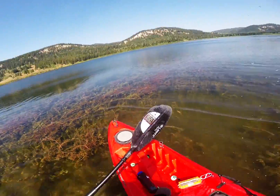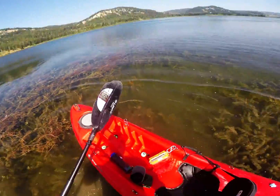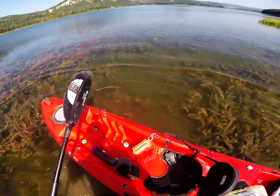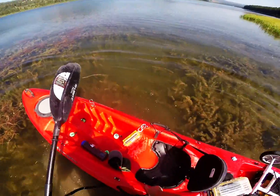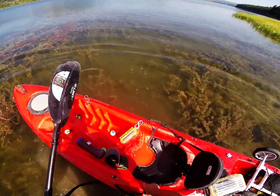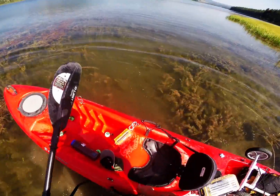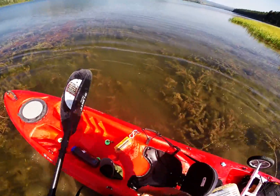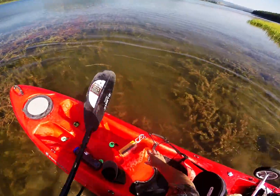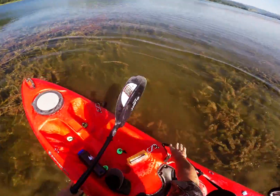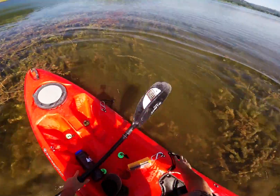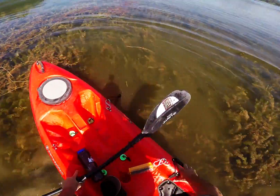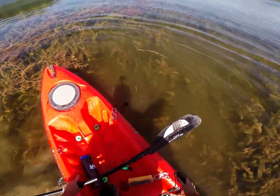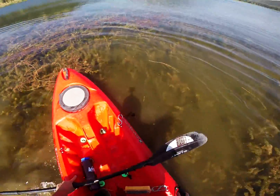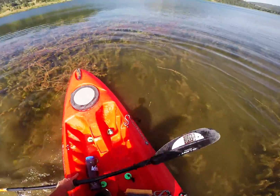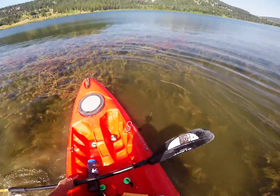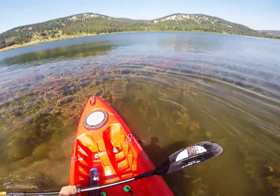I am very excited and so shaking.